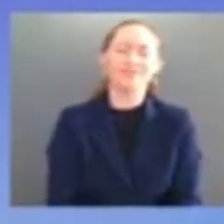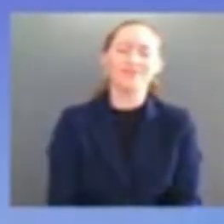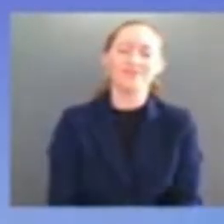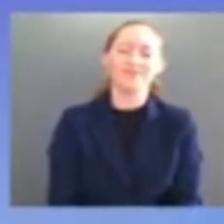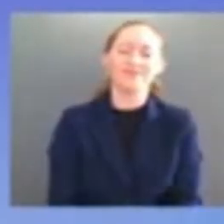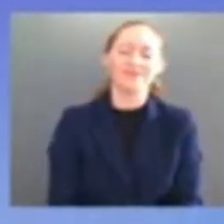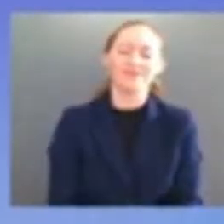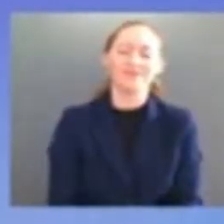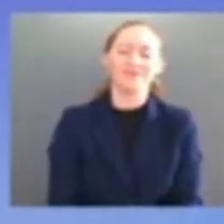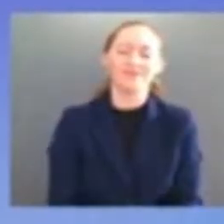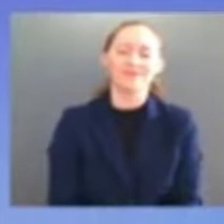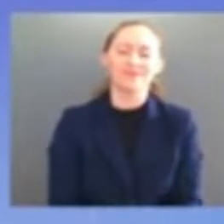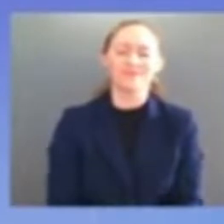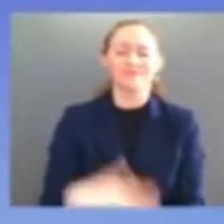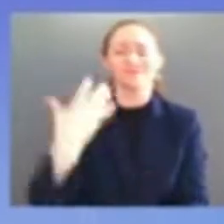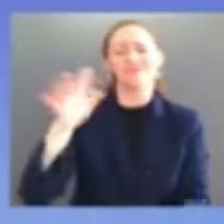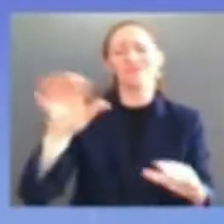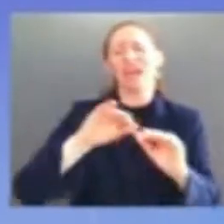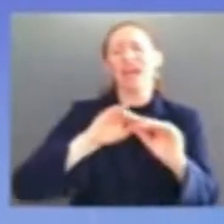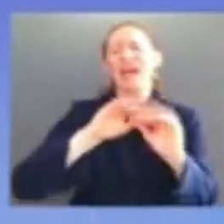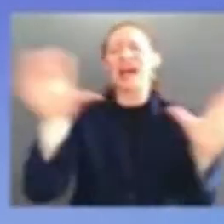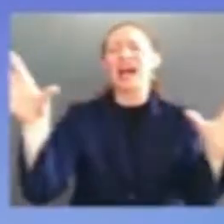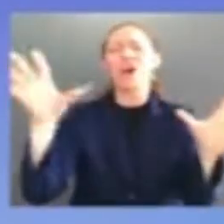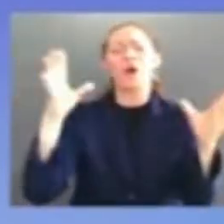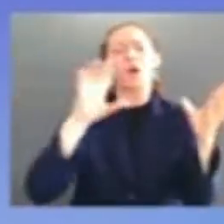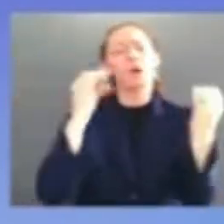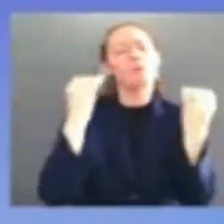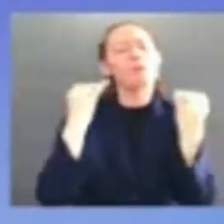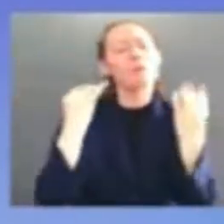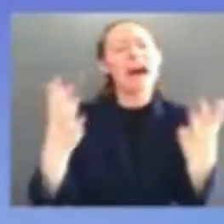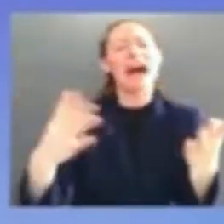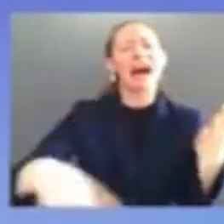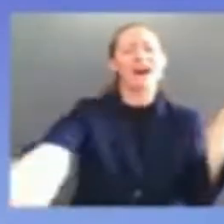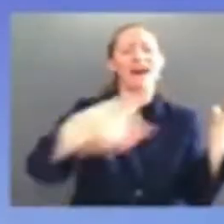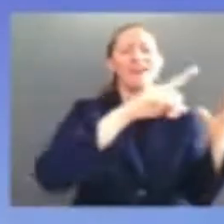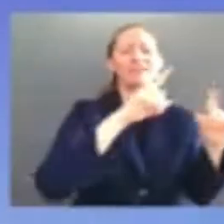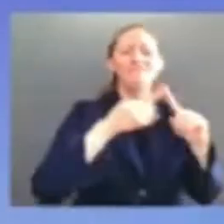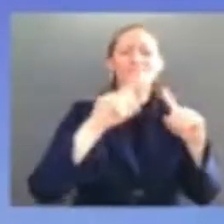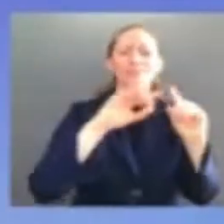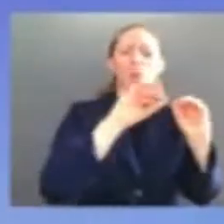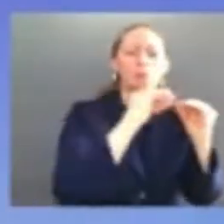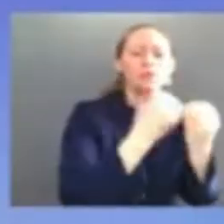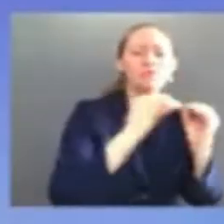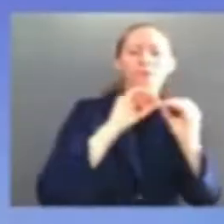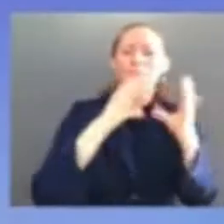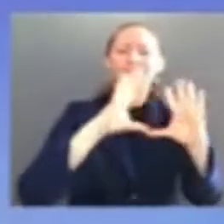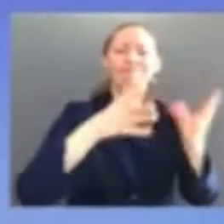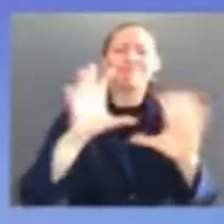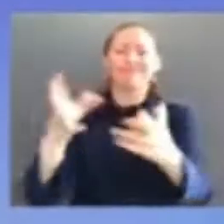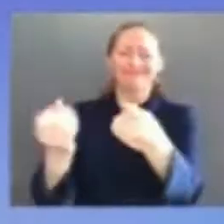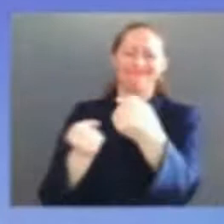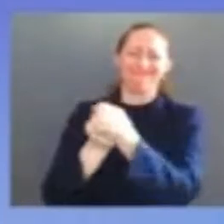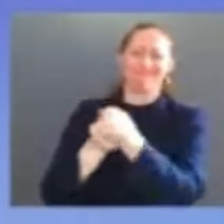so soon judge jackson will join the united states supreme court and like every justice